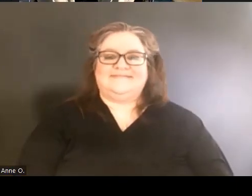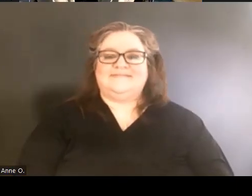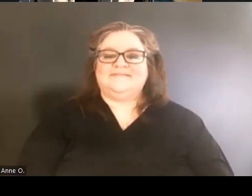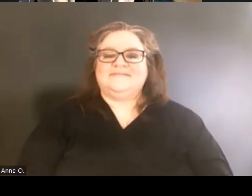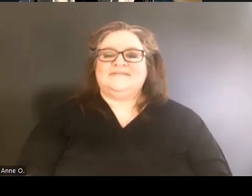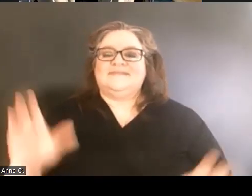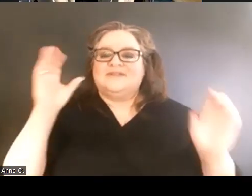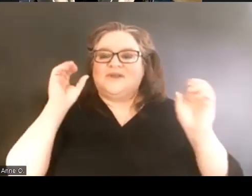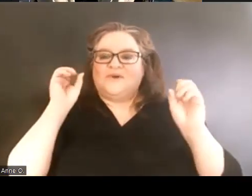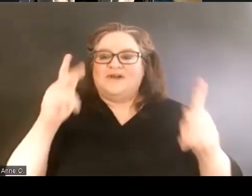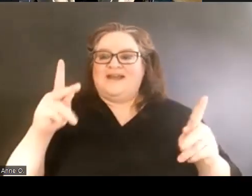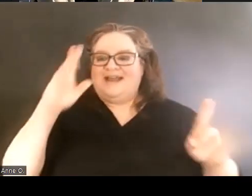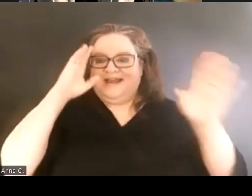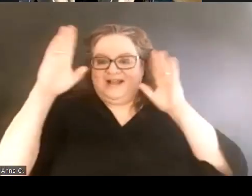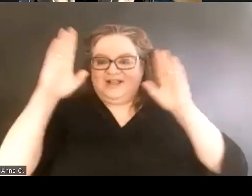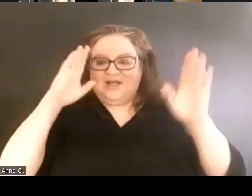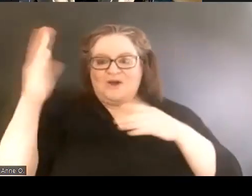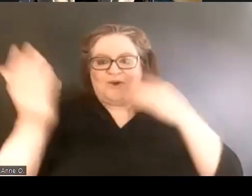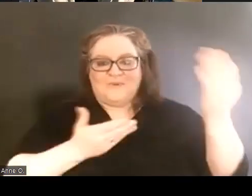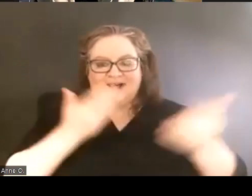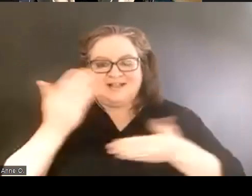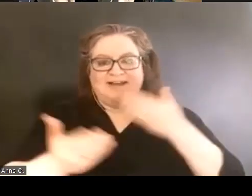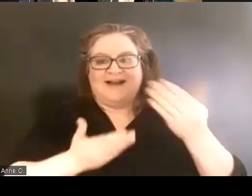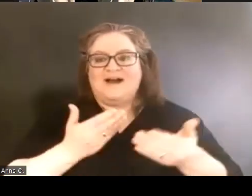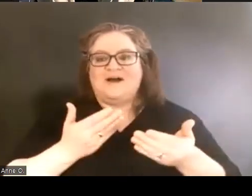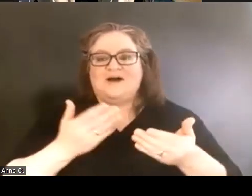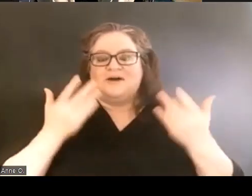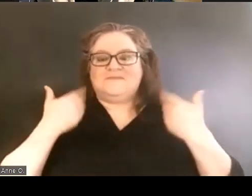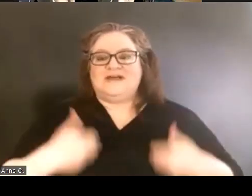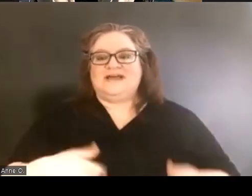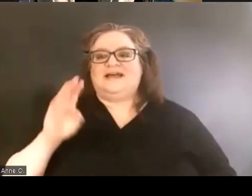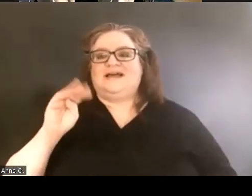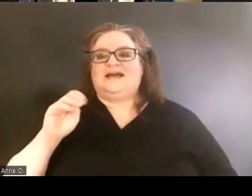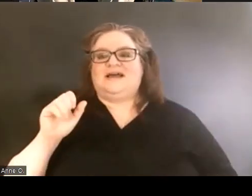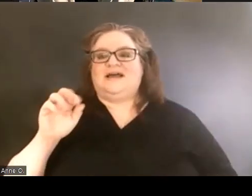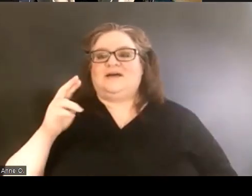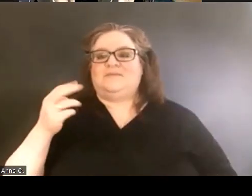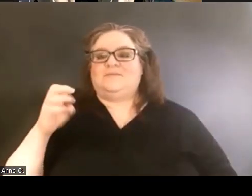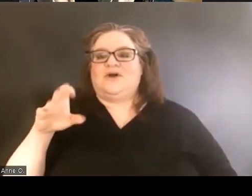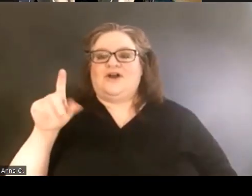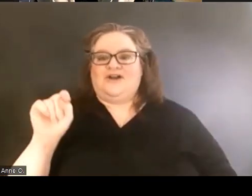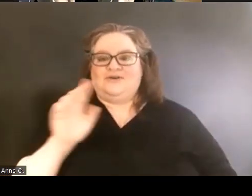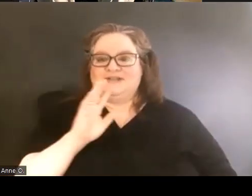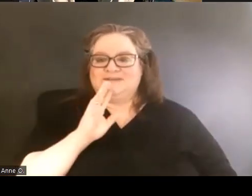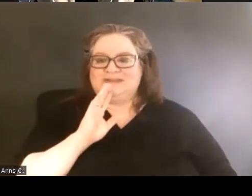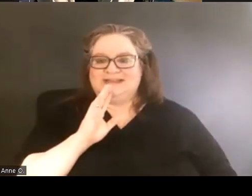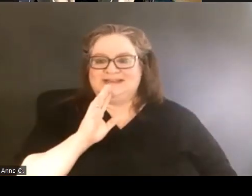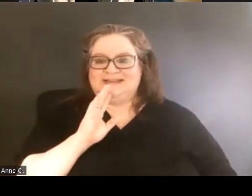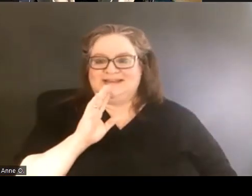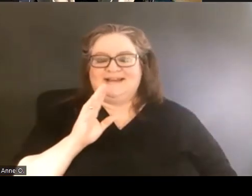Hello everyone. Welcome. This is Margaret speaking, so I'm so glad you could join us.